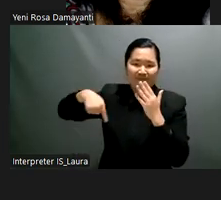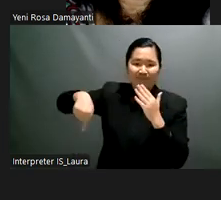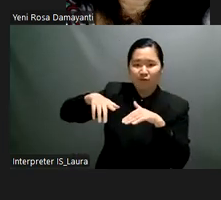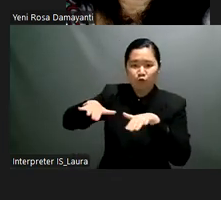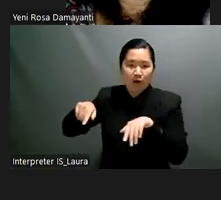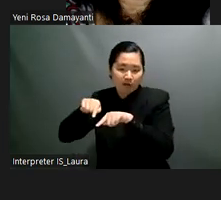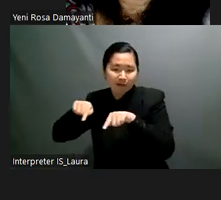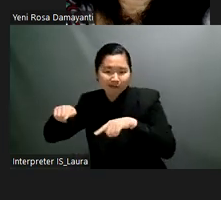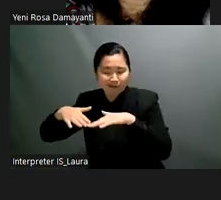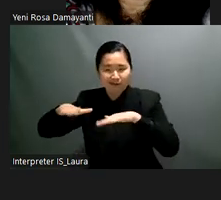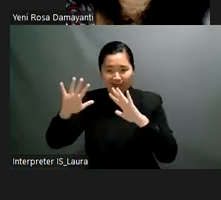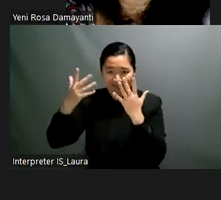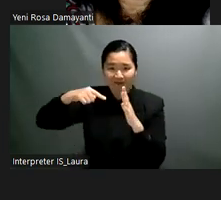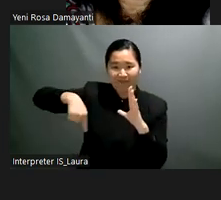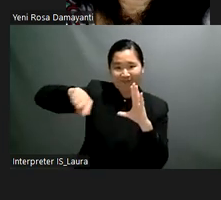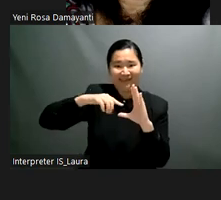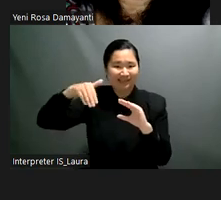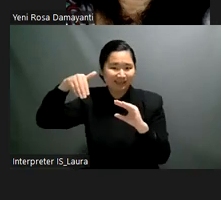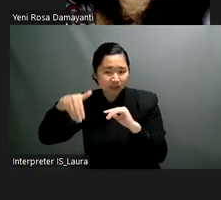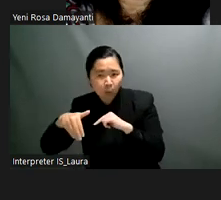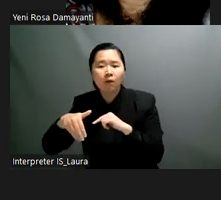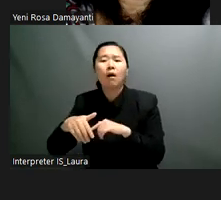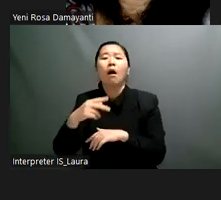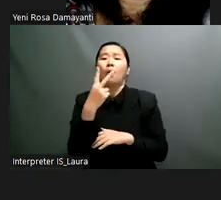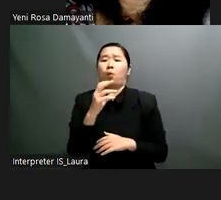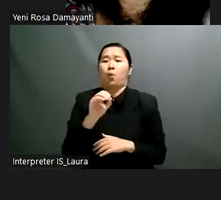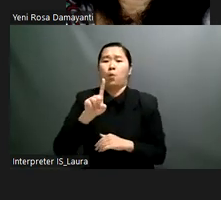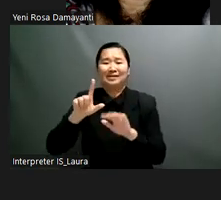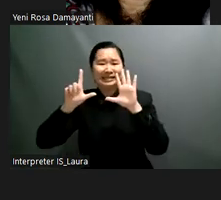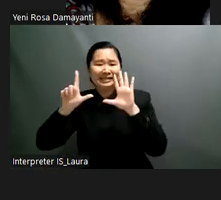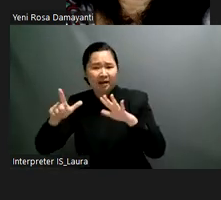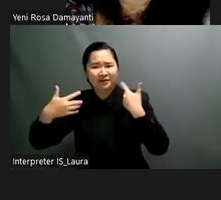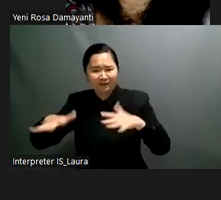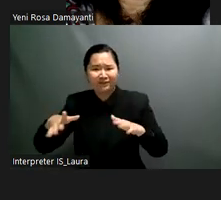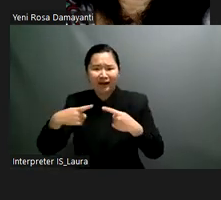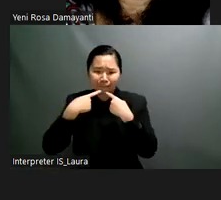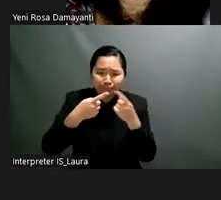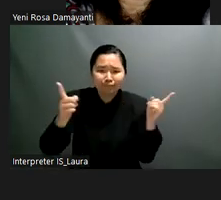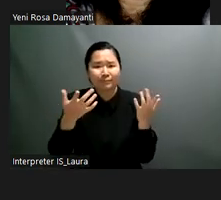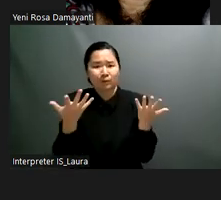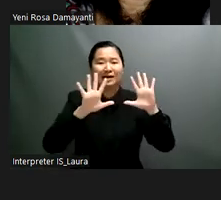have to an increasing extent turn to new digital resources educational materials are increasingly